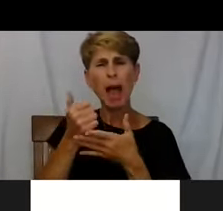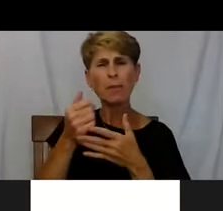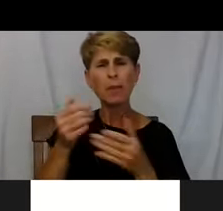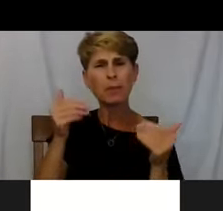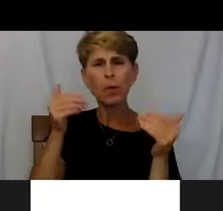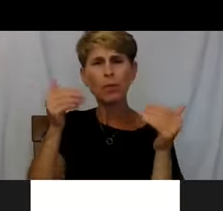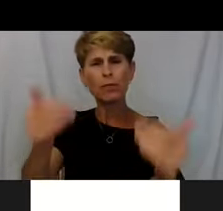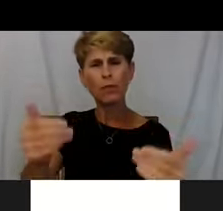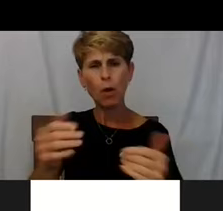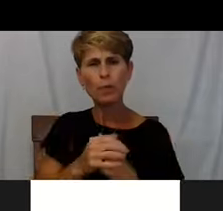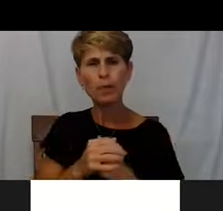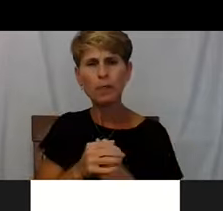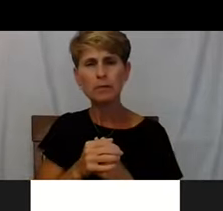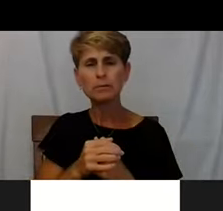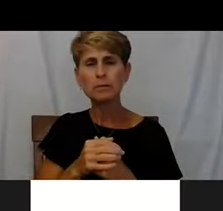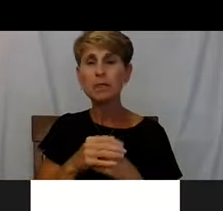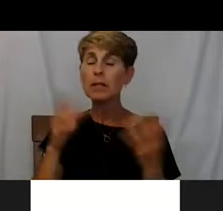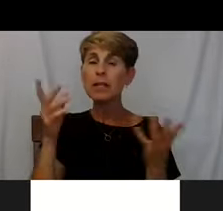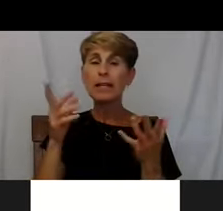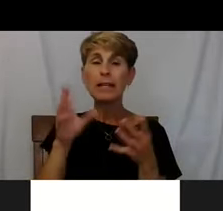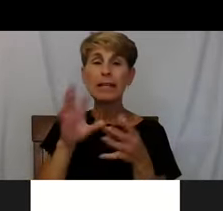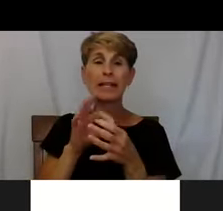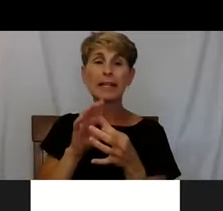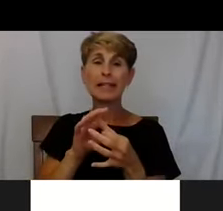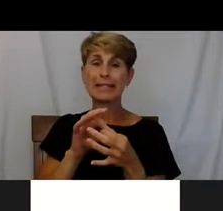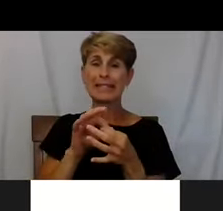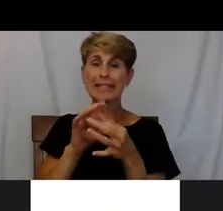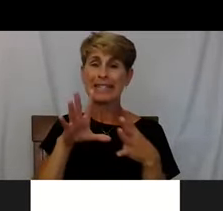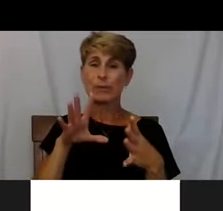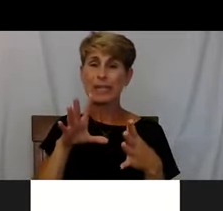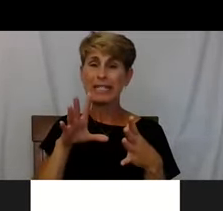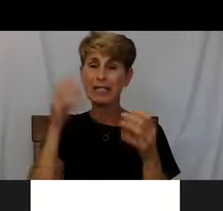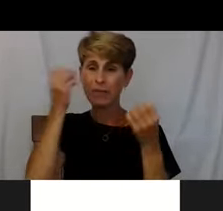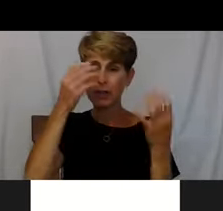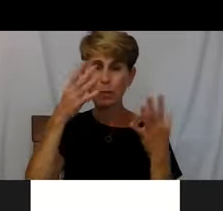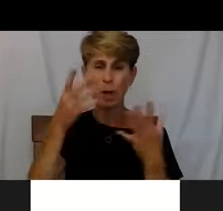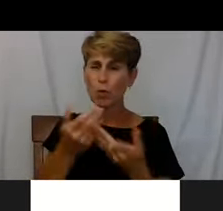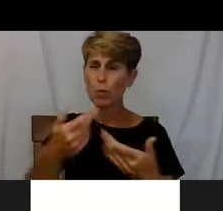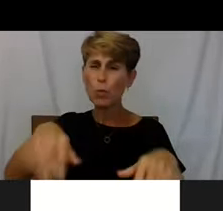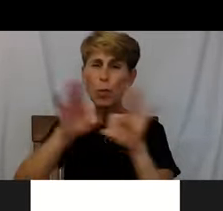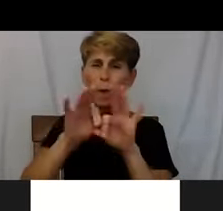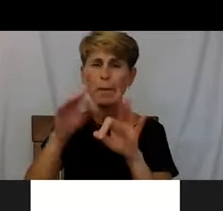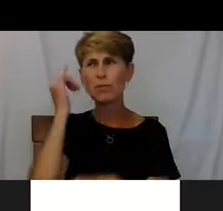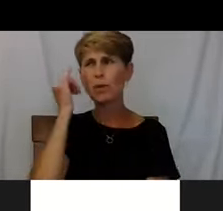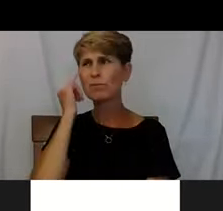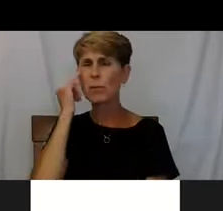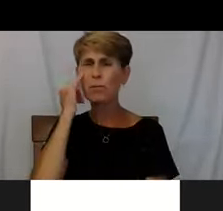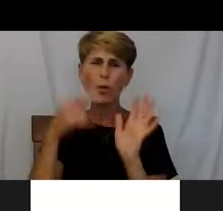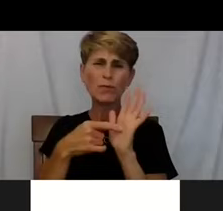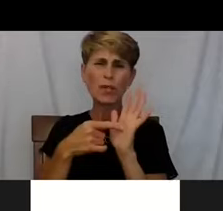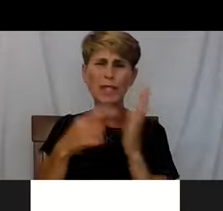Releases of information are absolutely key. So if an individual tells you that they've been through this program,